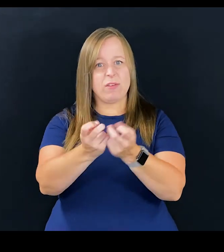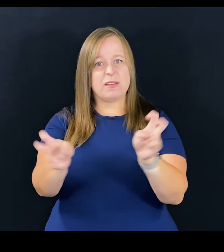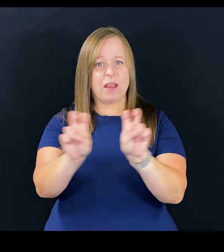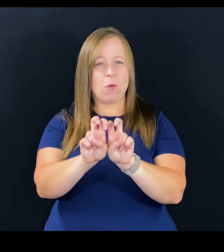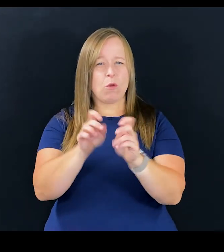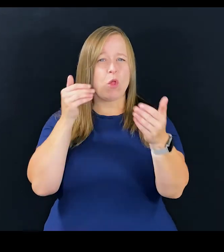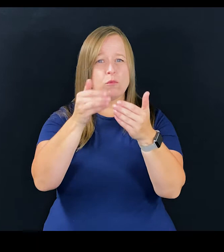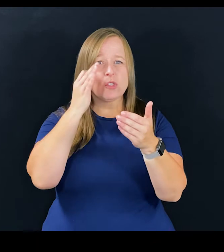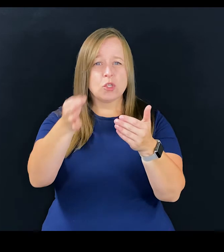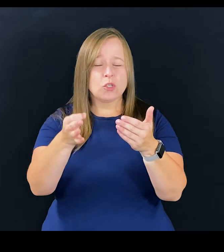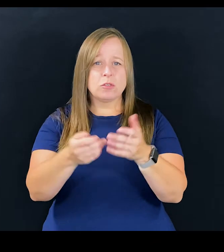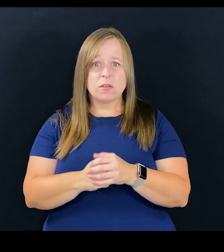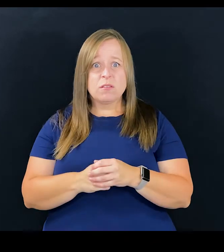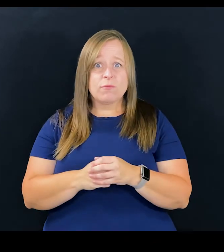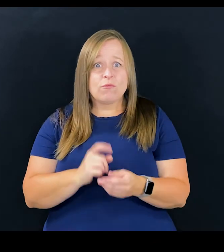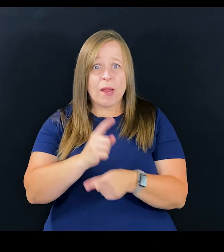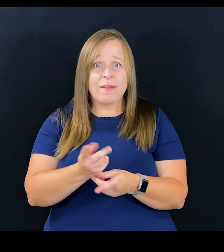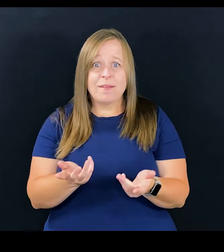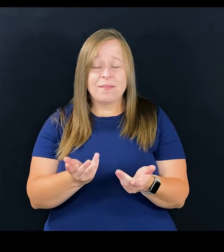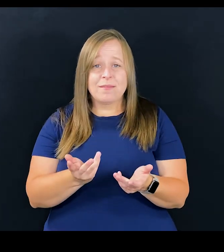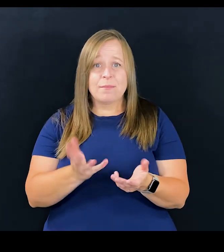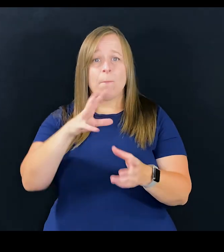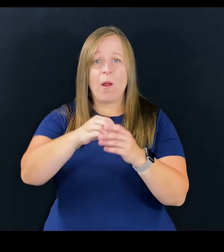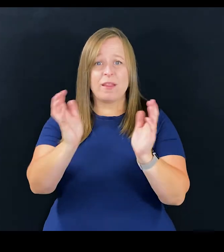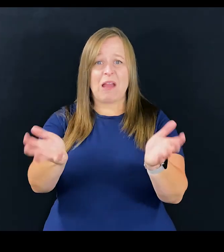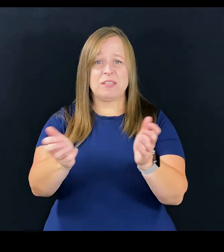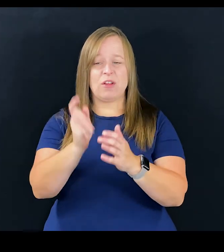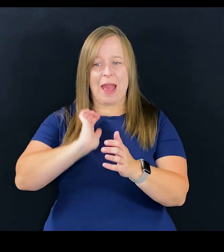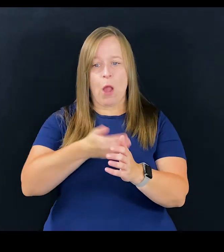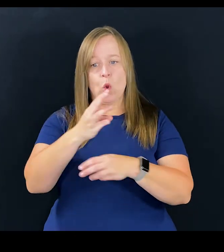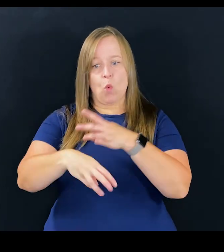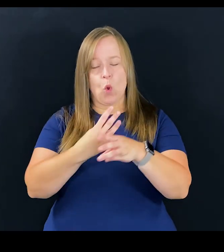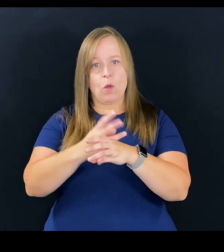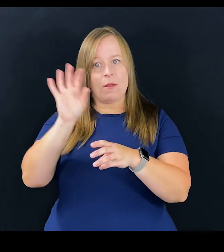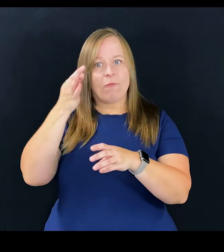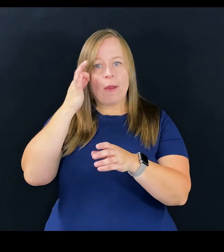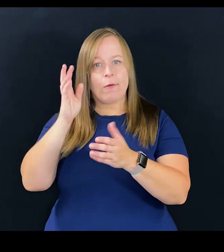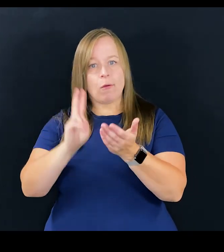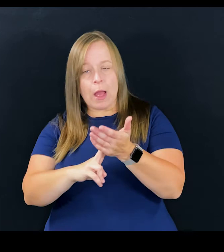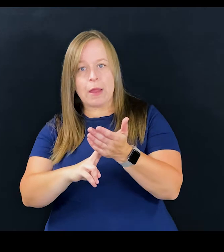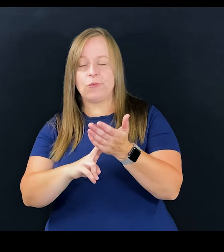at least closer to representative, right? And so that in our world, when we deal with federal contracts,